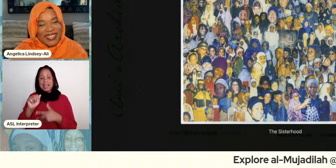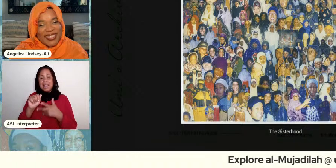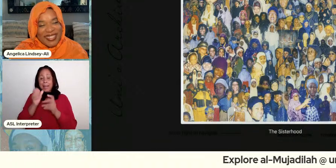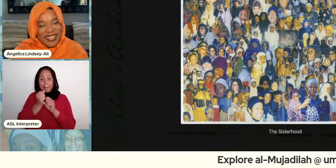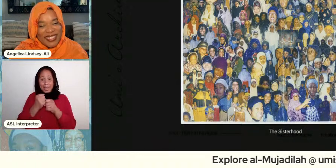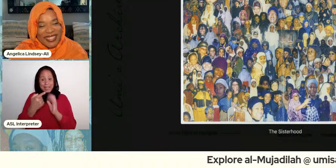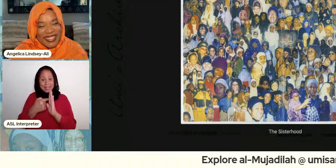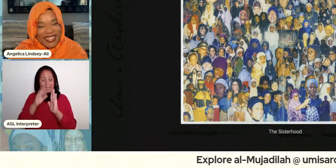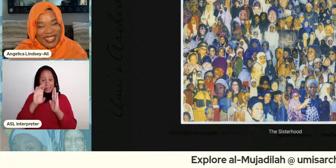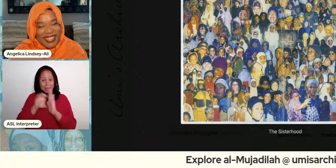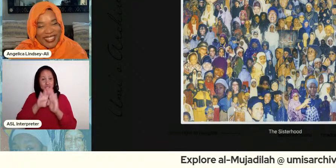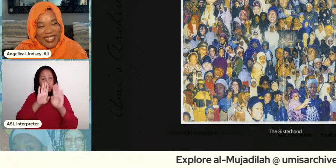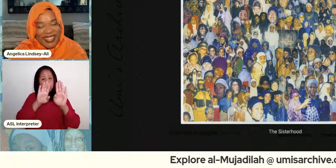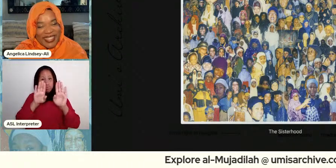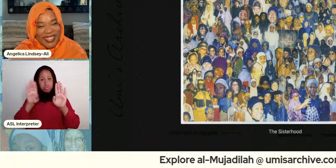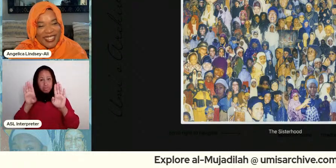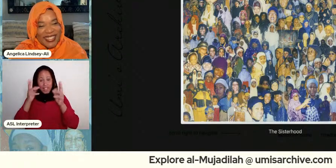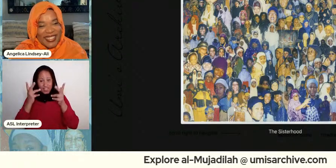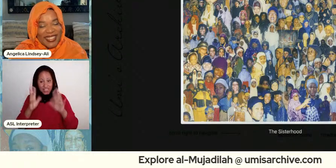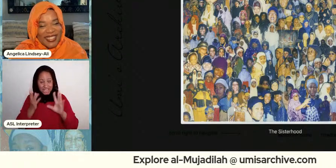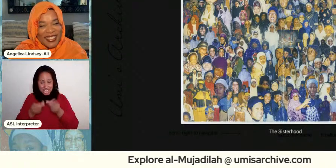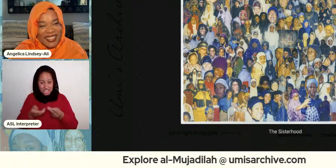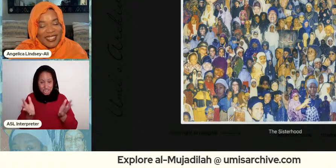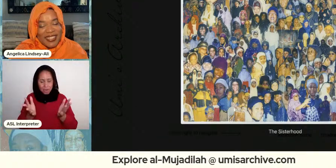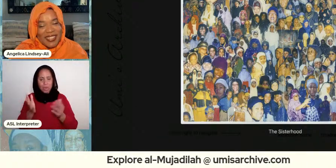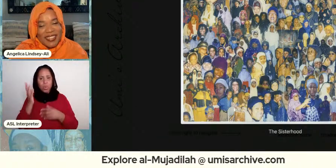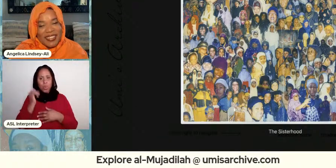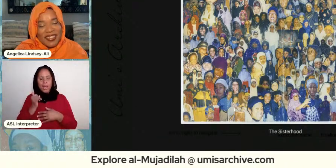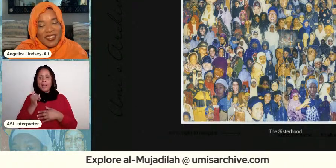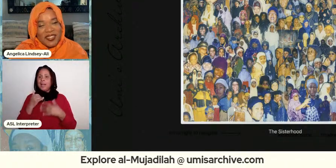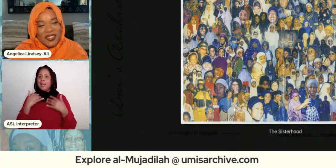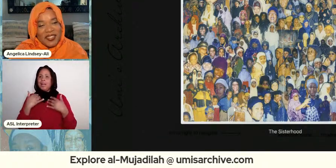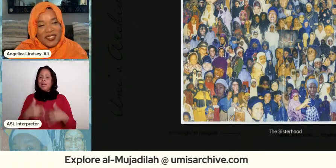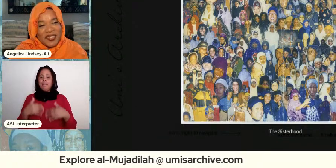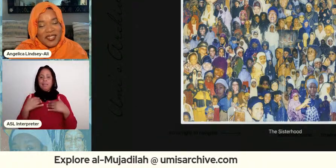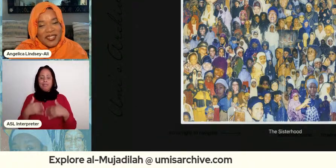put you on this thing you are important to me and you need to have this and my mother used to